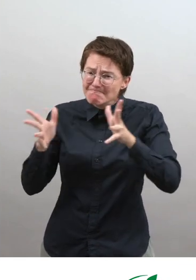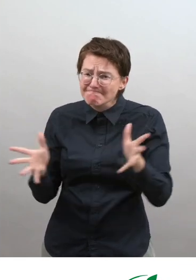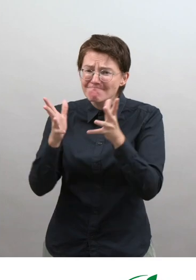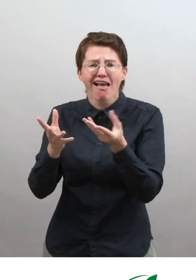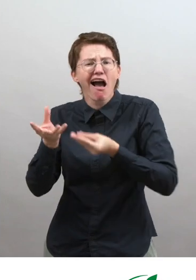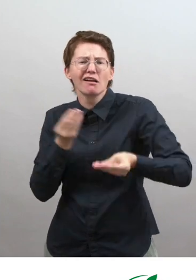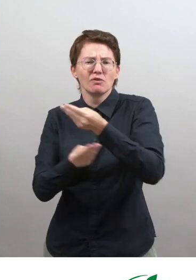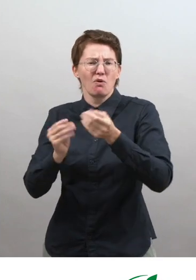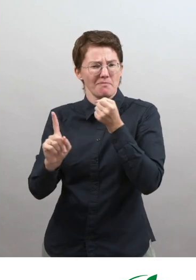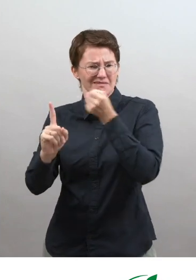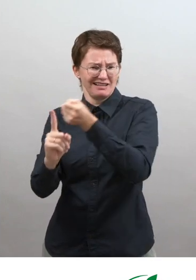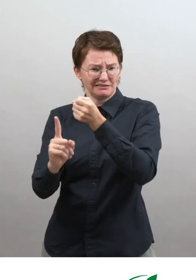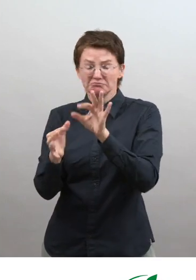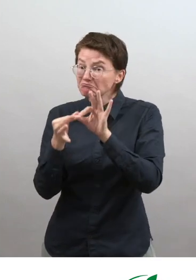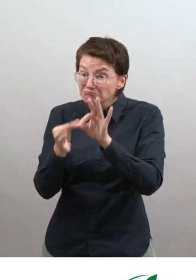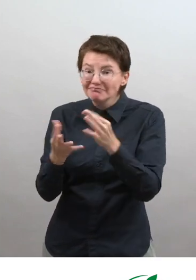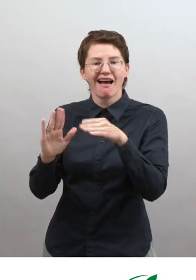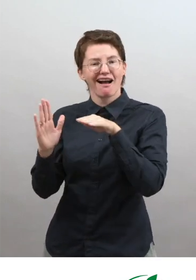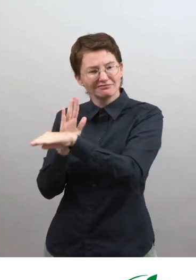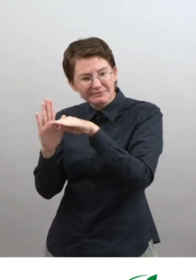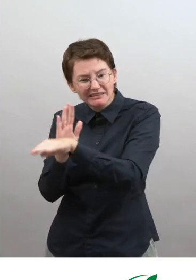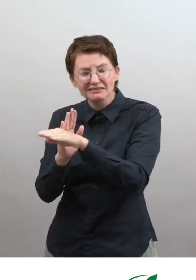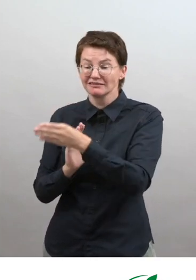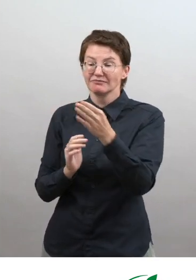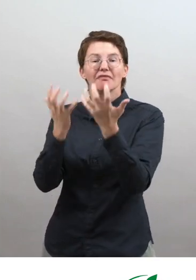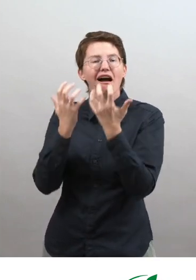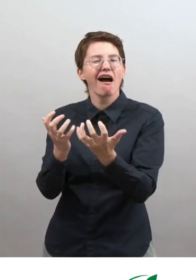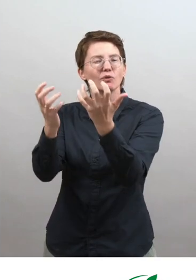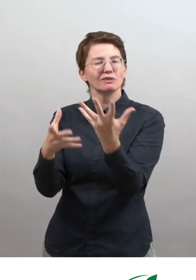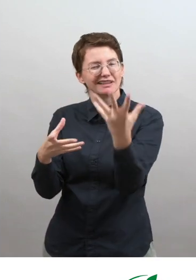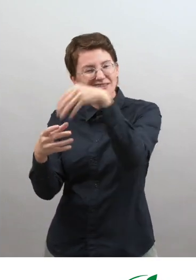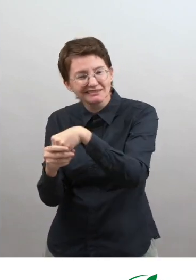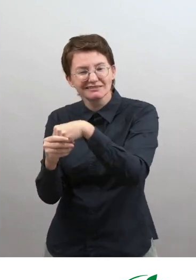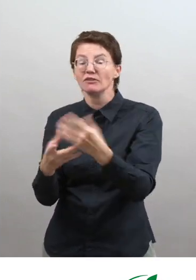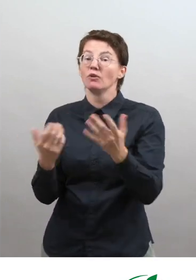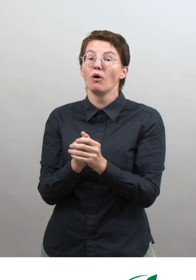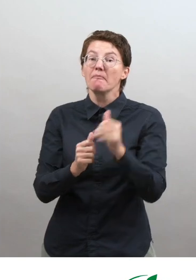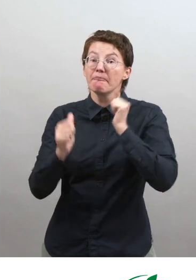We're building economic impact in terms of accessibility, audience participation,